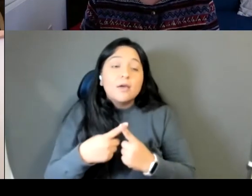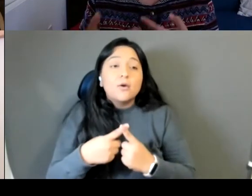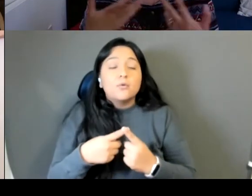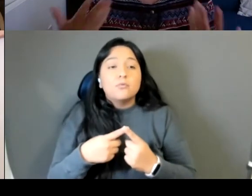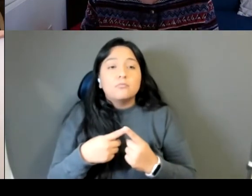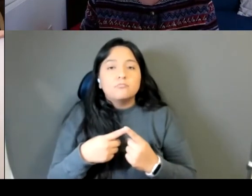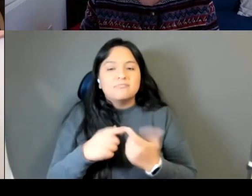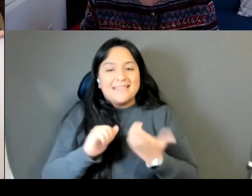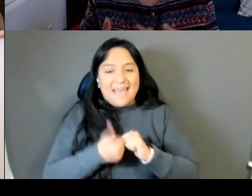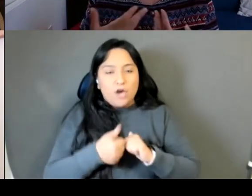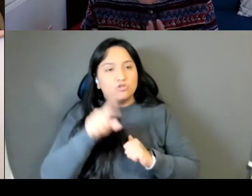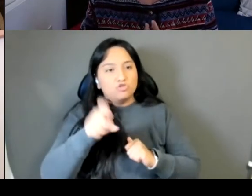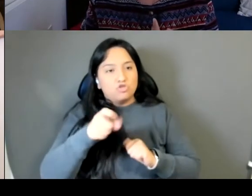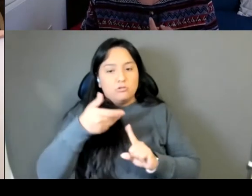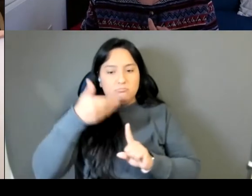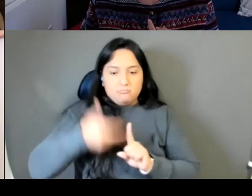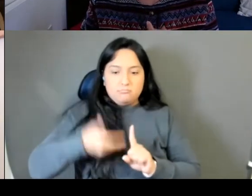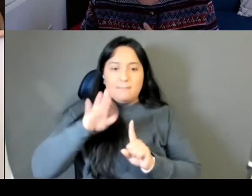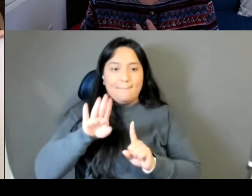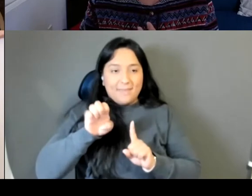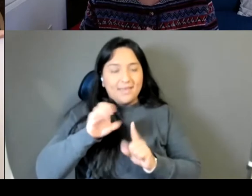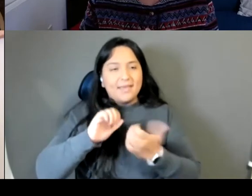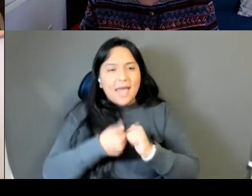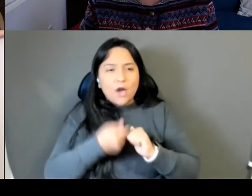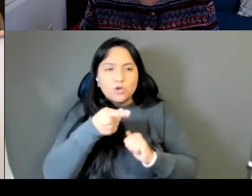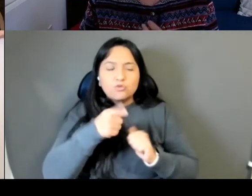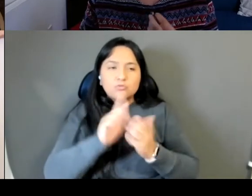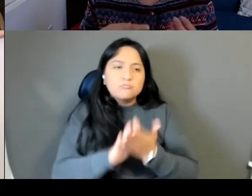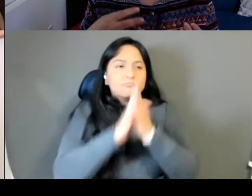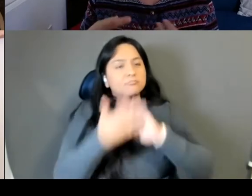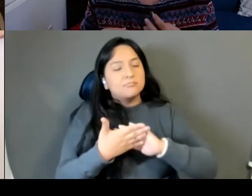and what you should grow into which my novel is very concerned about because these young